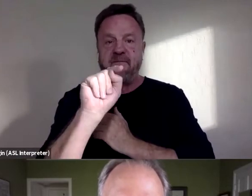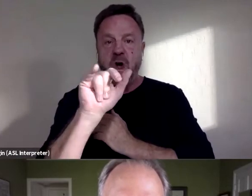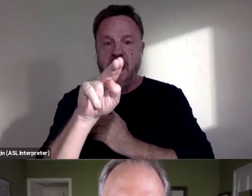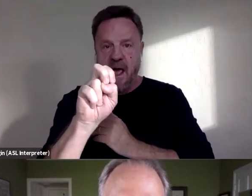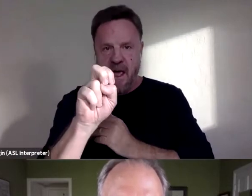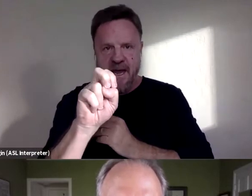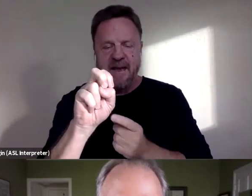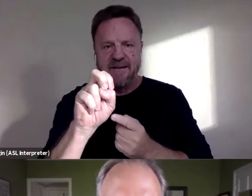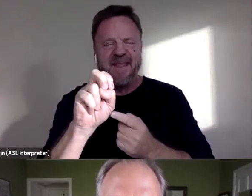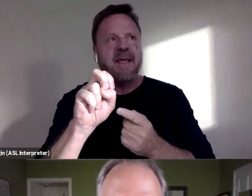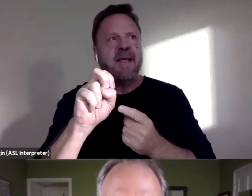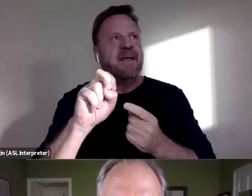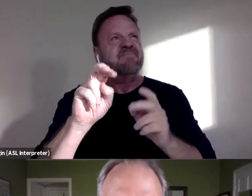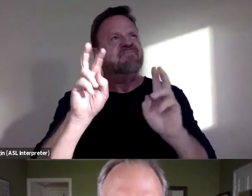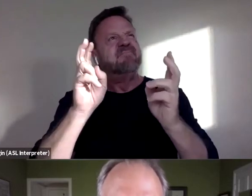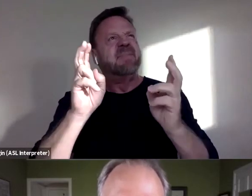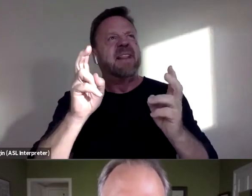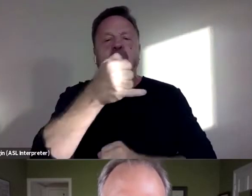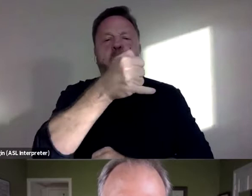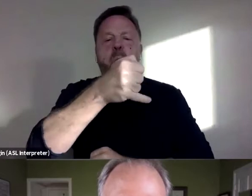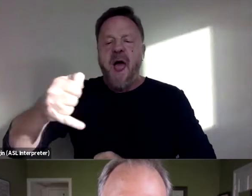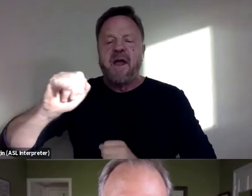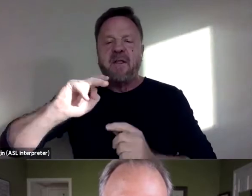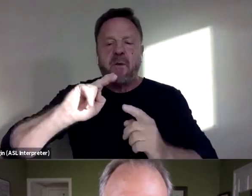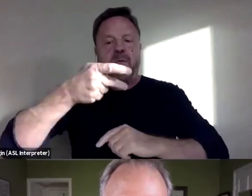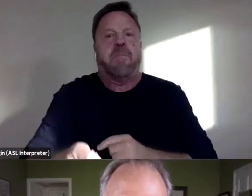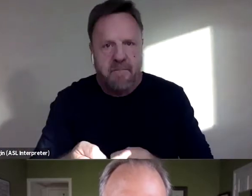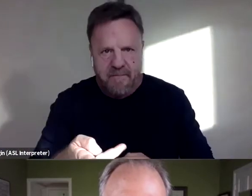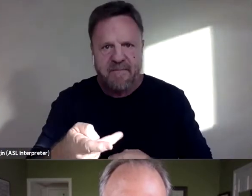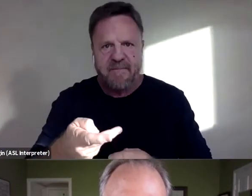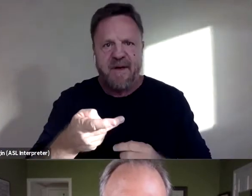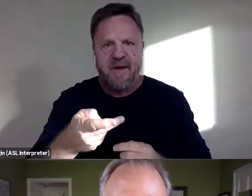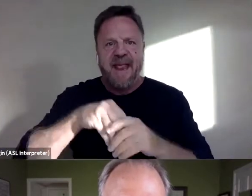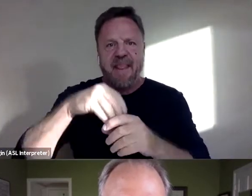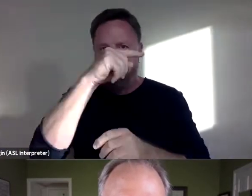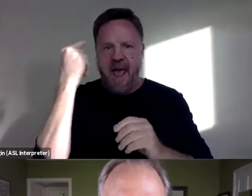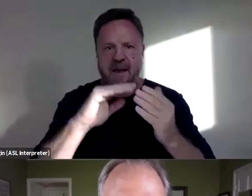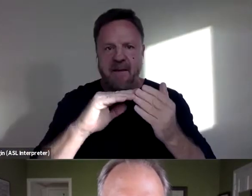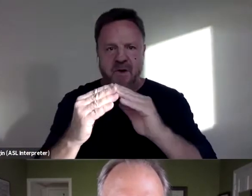like the wire, we were tripping in the black community, taking on an icon.